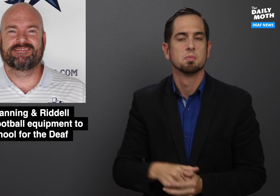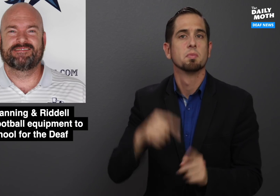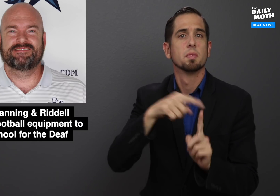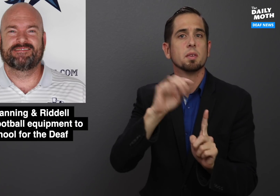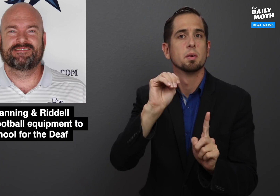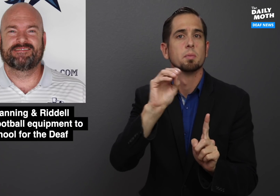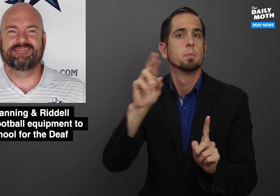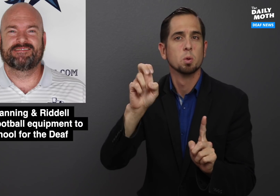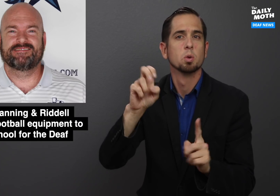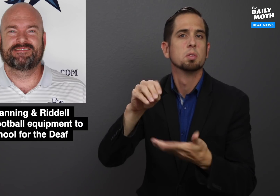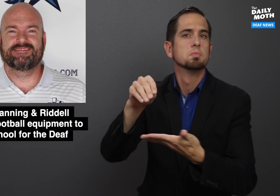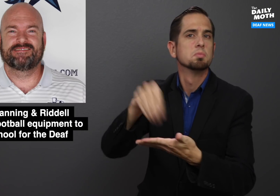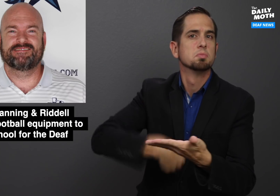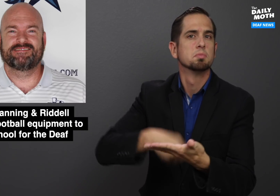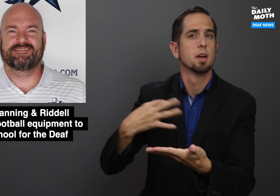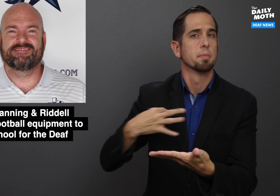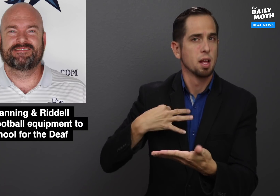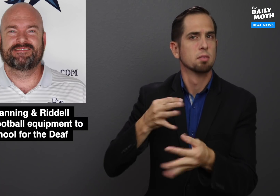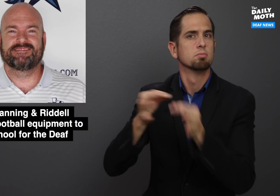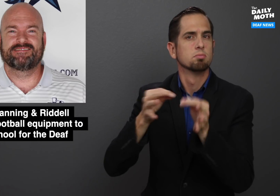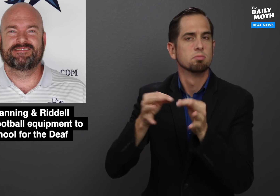Moore explained in his application that